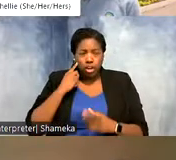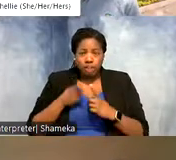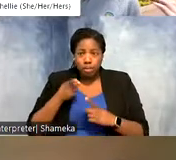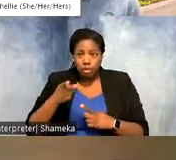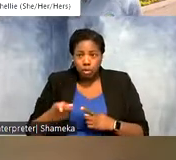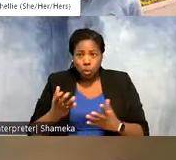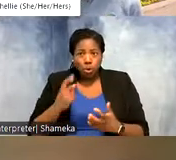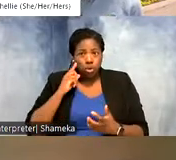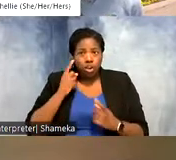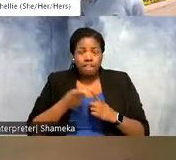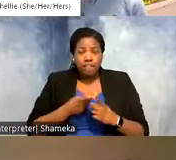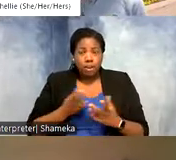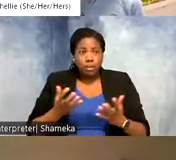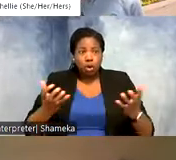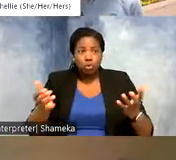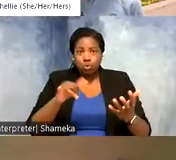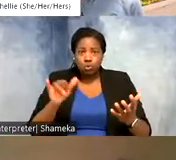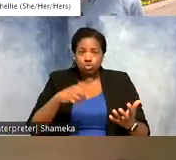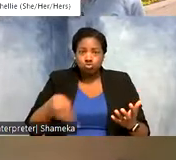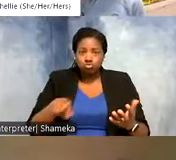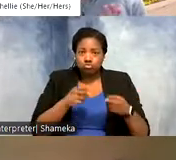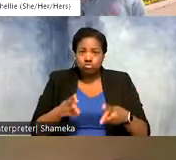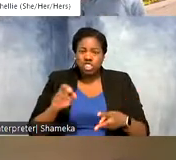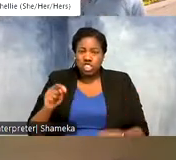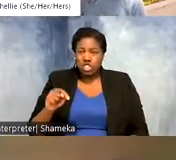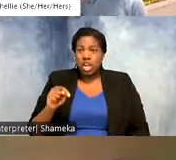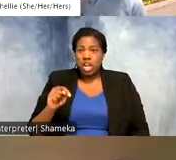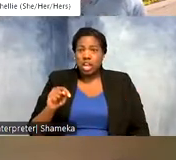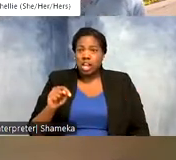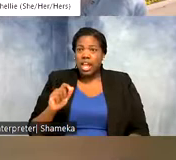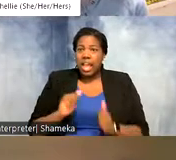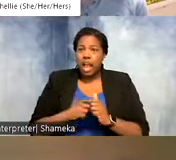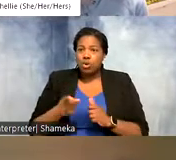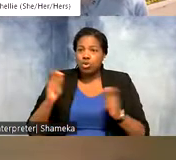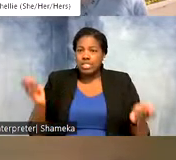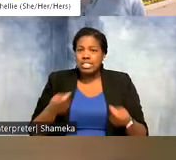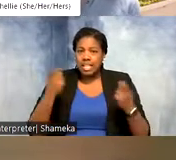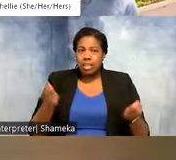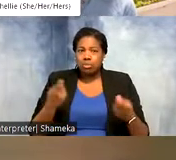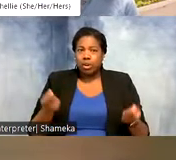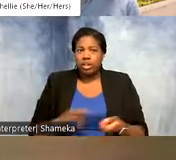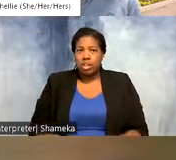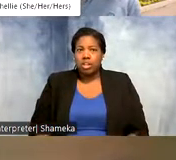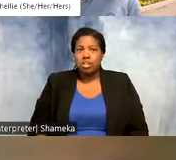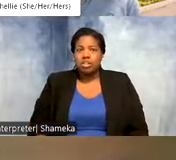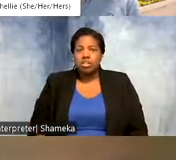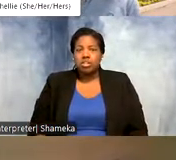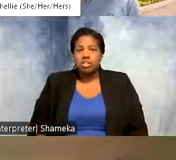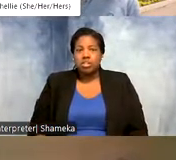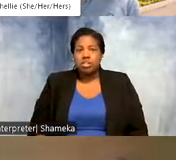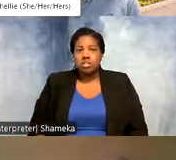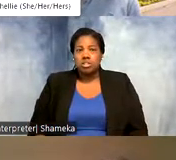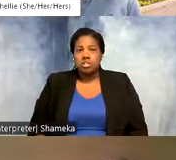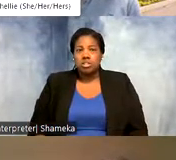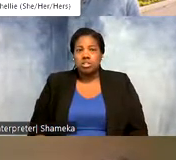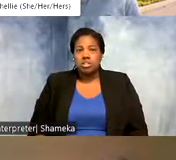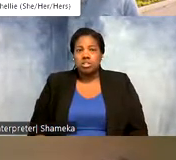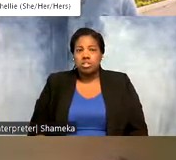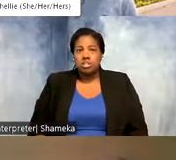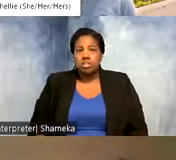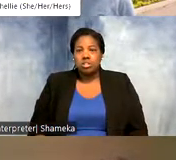from our audience members again, put it in the chat, how are you celebrating World Migratory Bird Day?